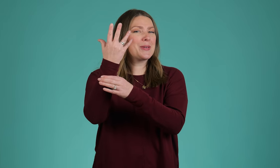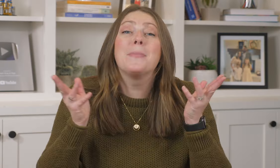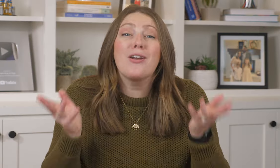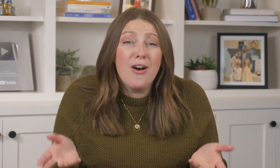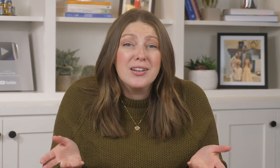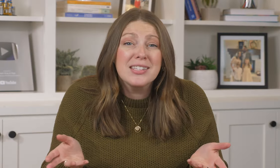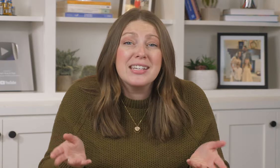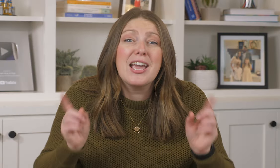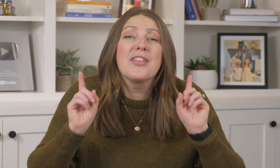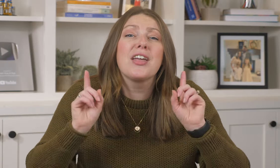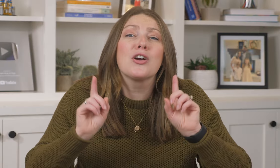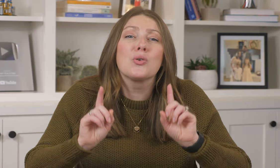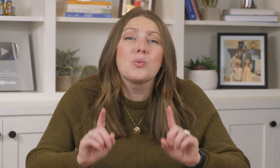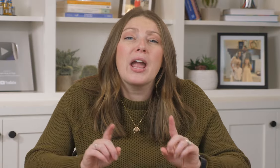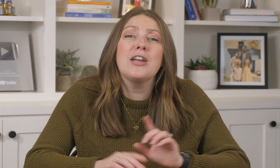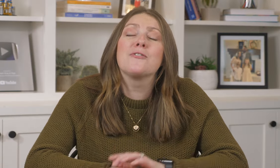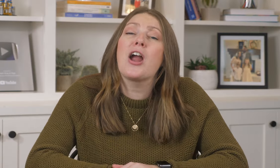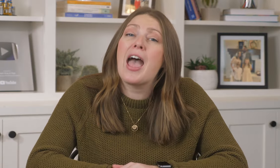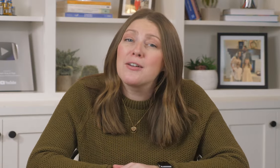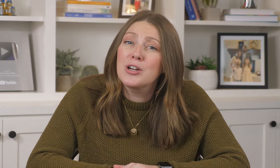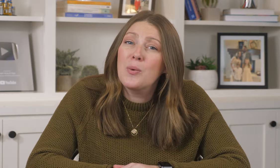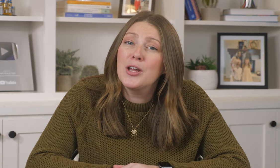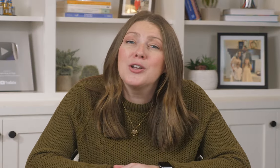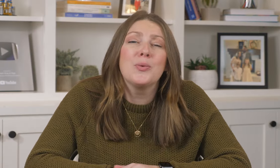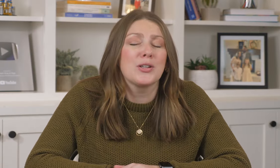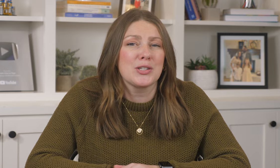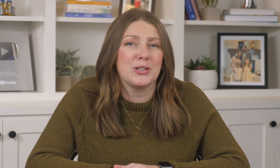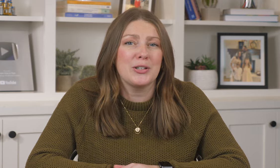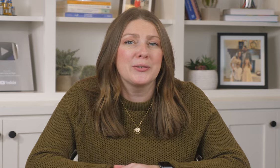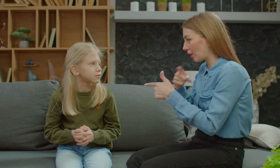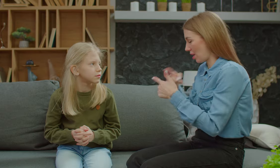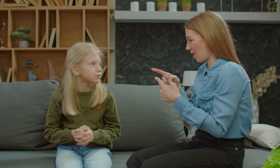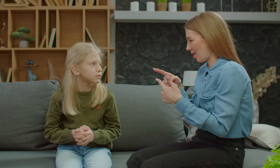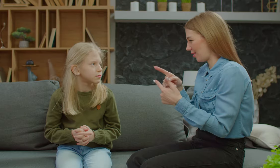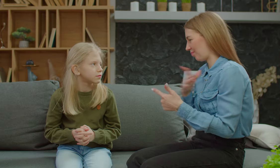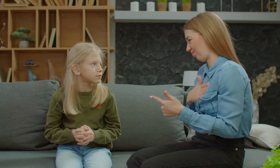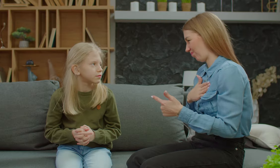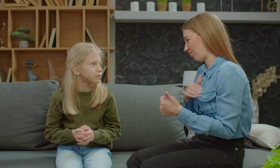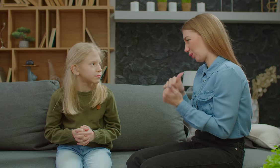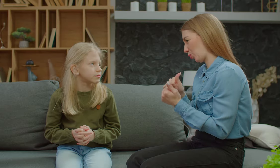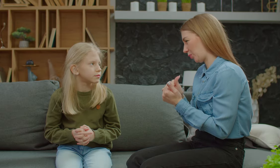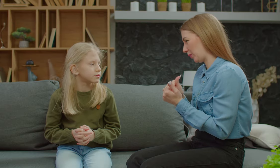But honestly, they are great for everyone who wants to learn. Whether you are meeting a client